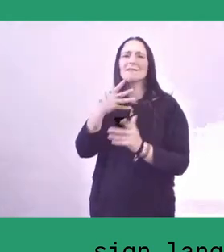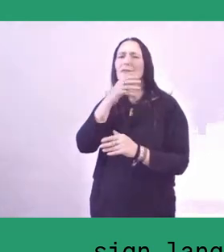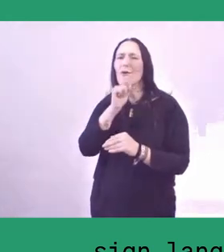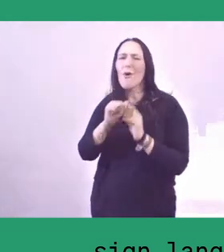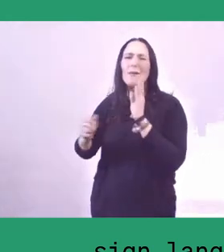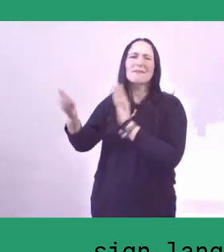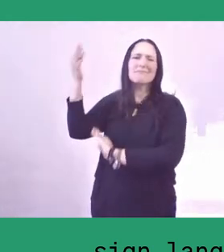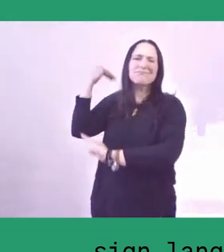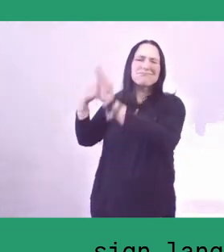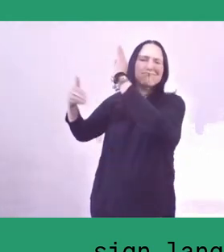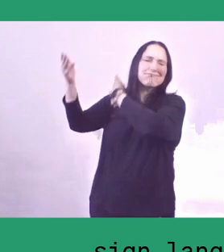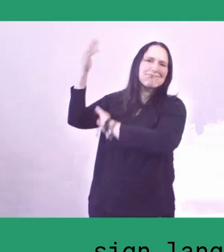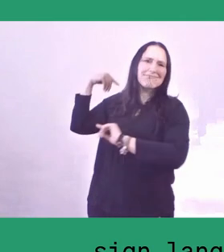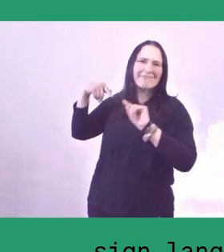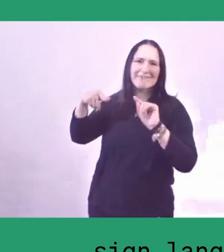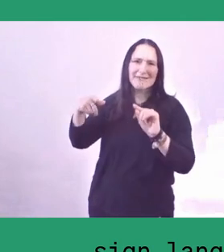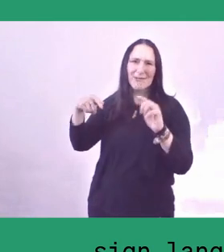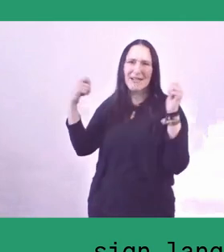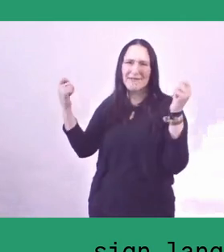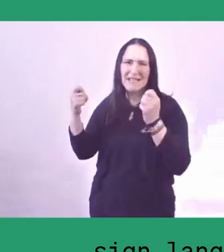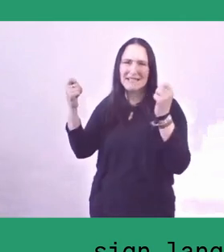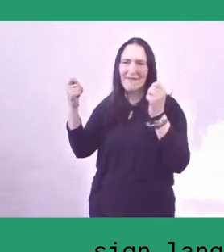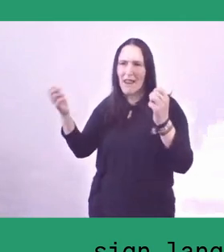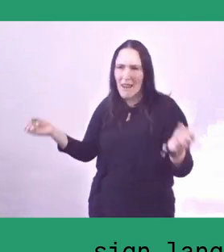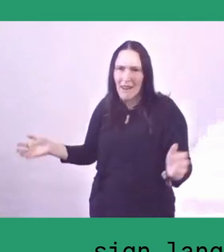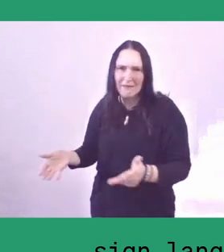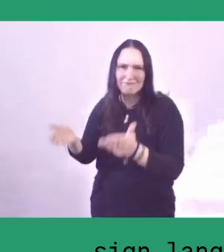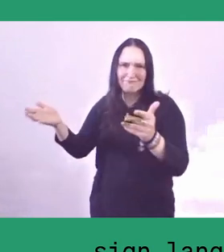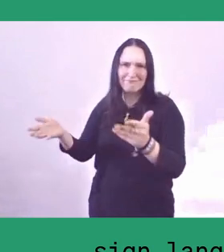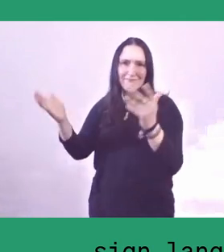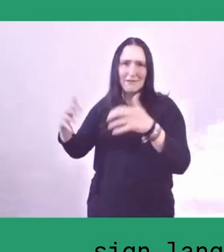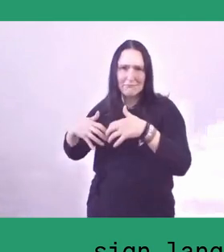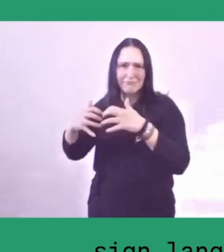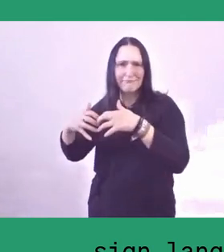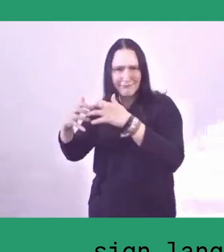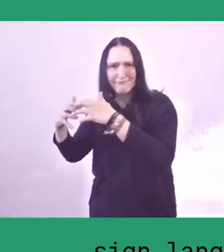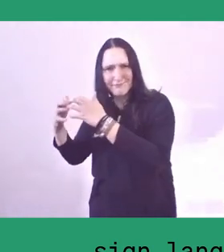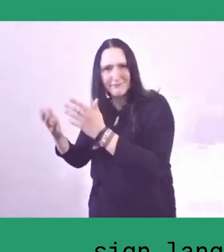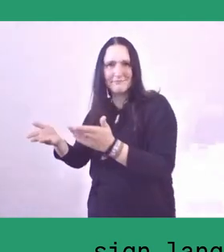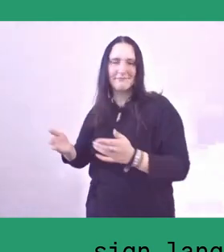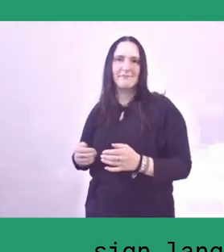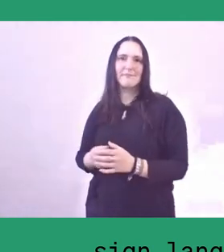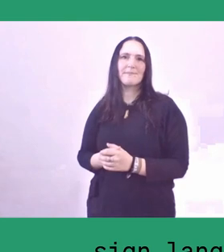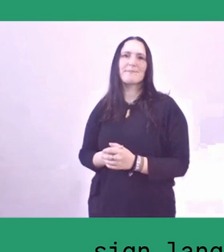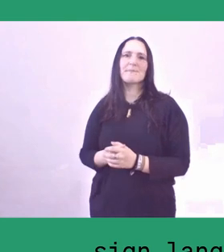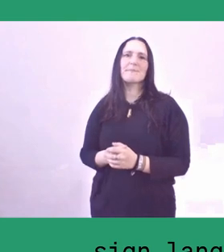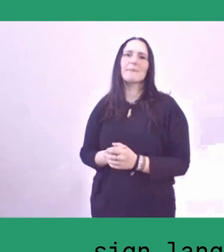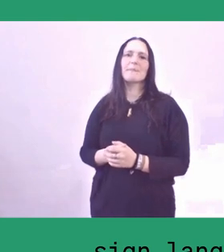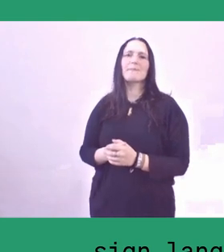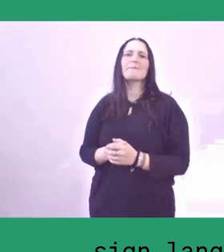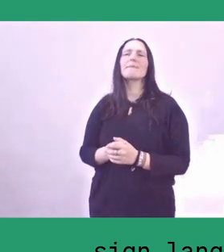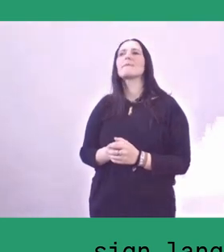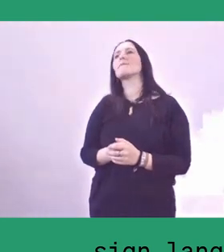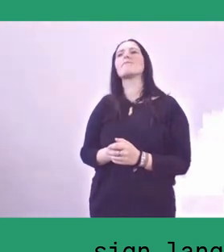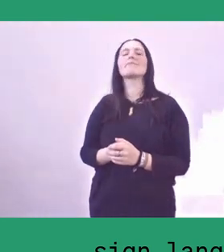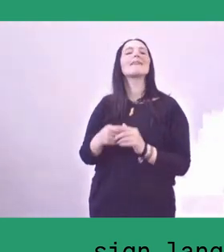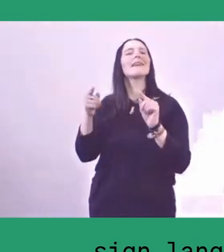and they've tried to make it modern for the young people,